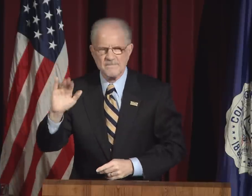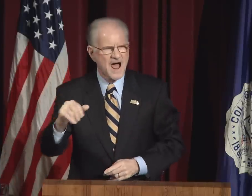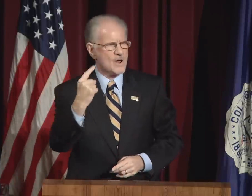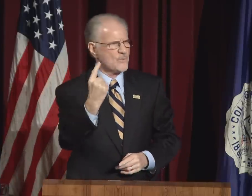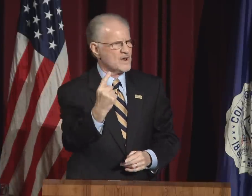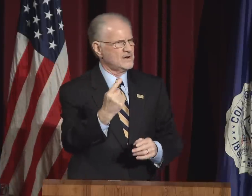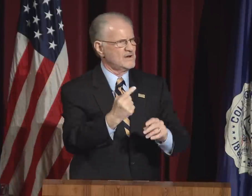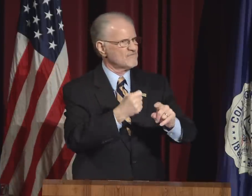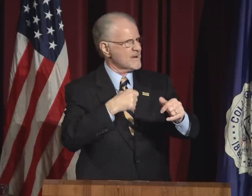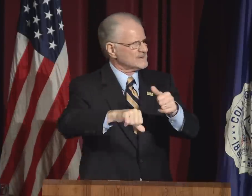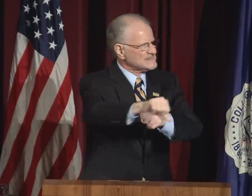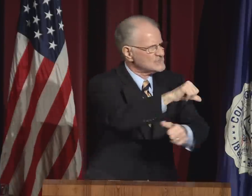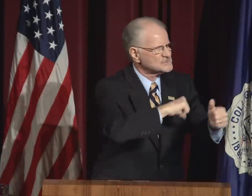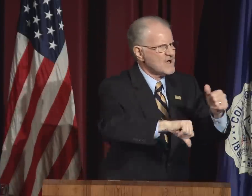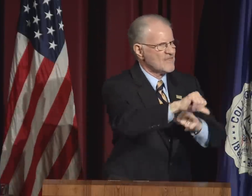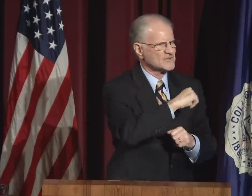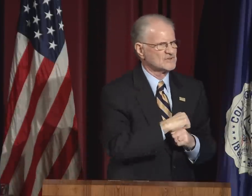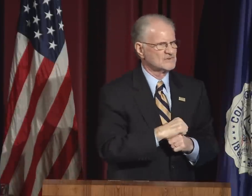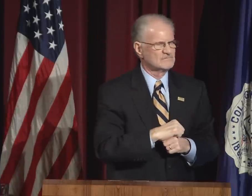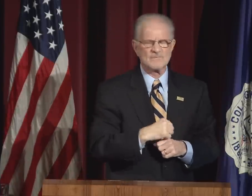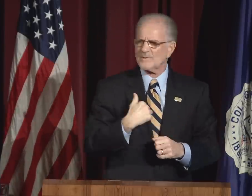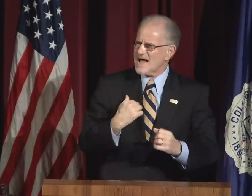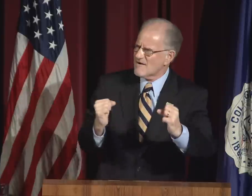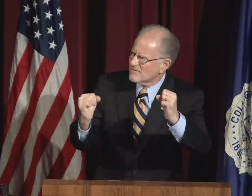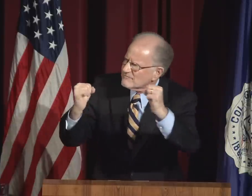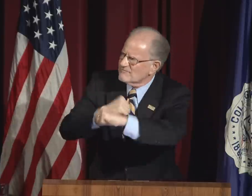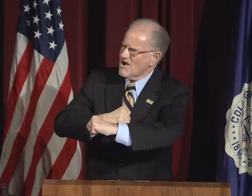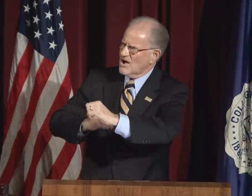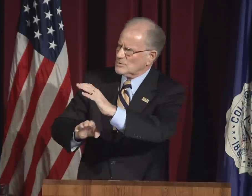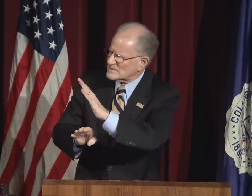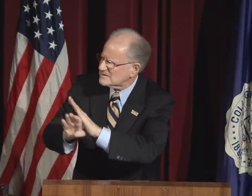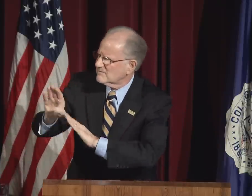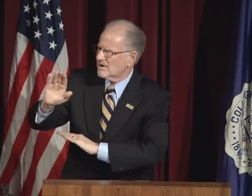We have learned our heritage one by one from each other.